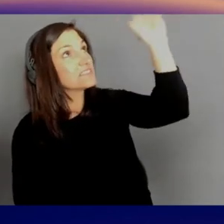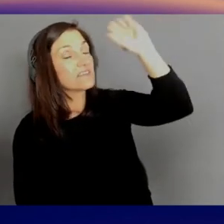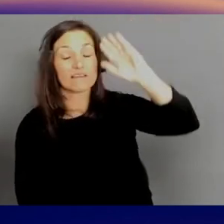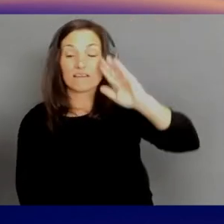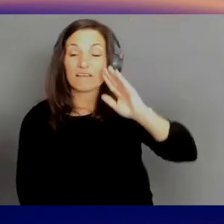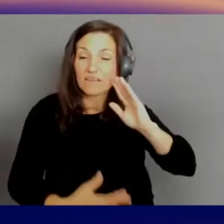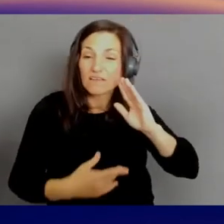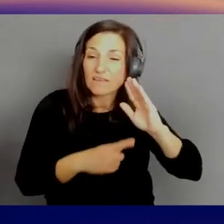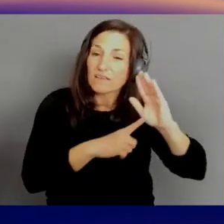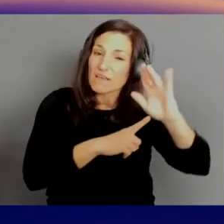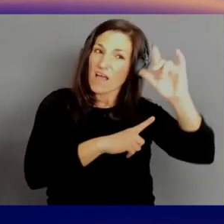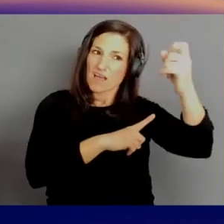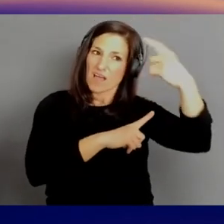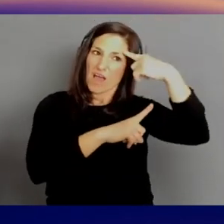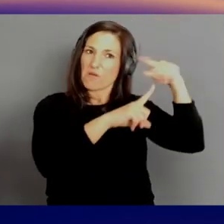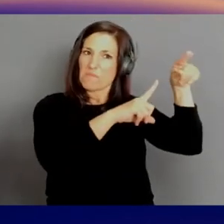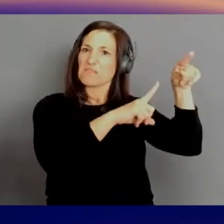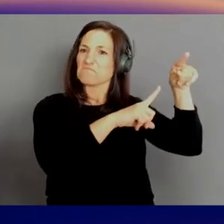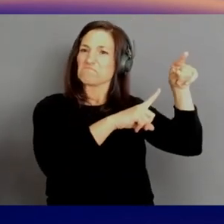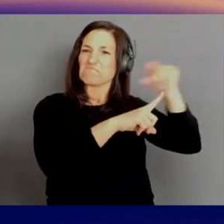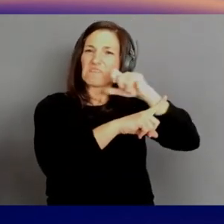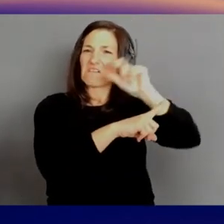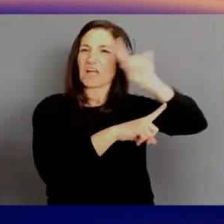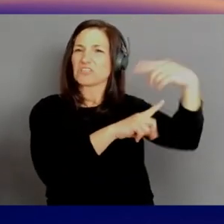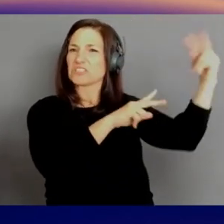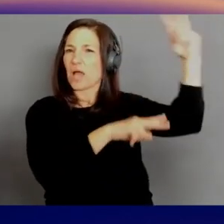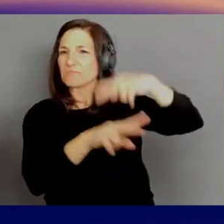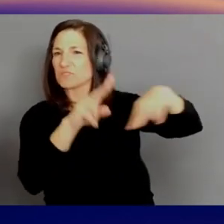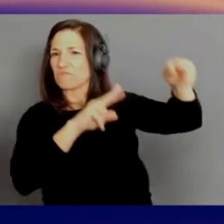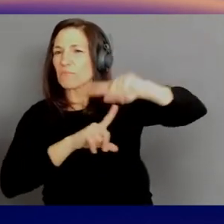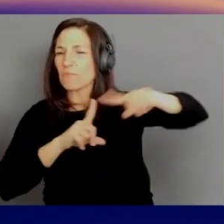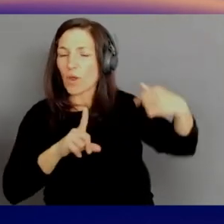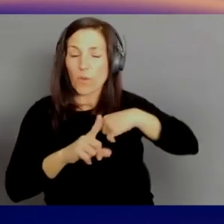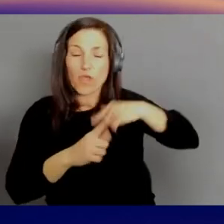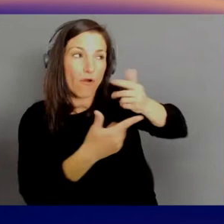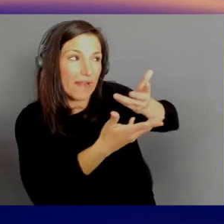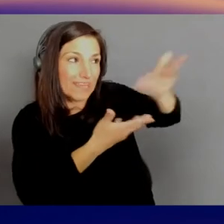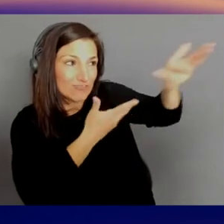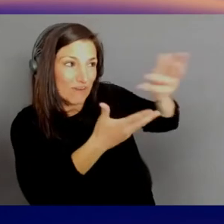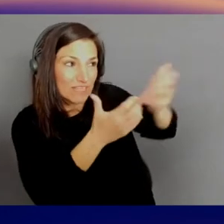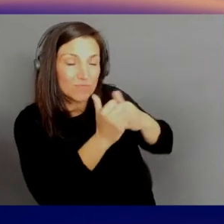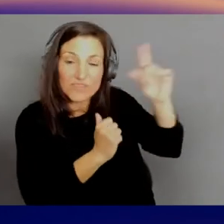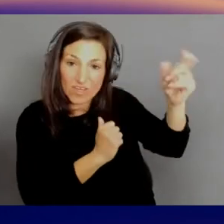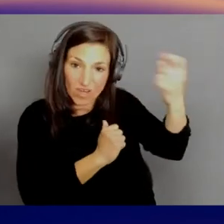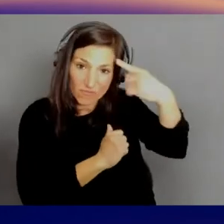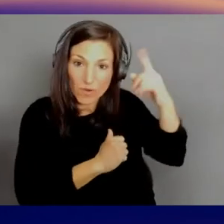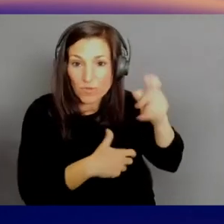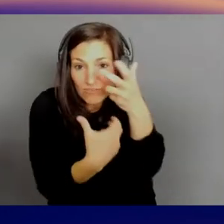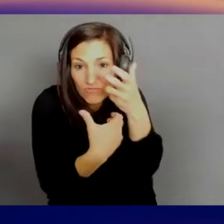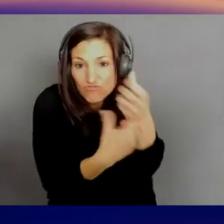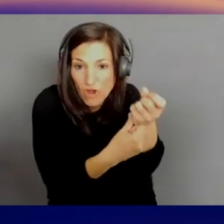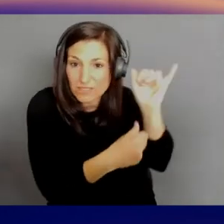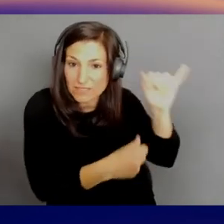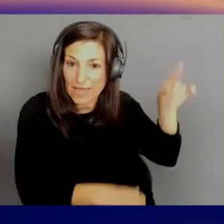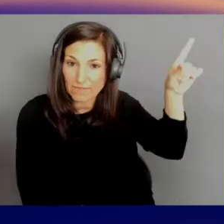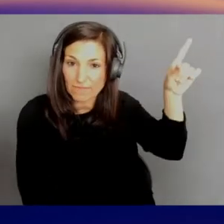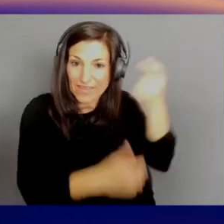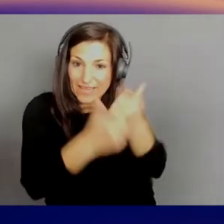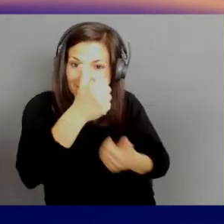We're interacting with the government. We have to trust it. And it's the national control. And we'll talk about that on the trends.